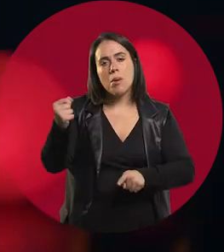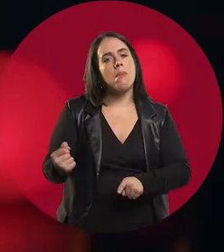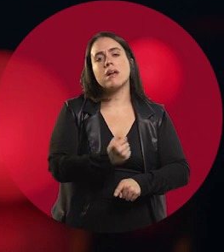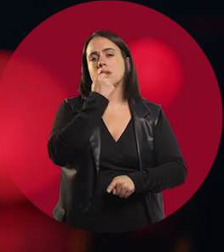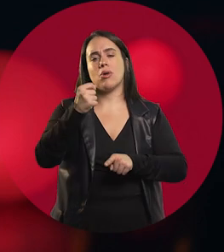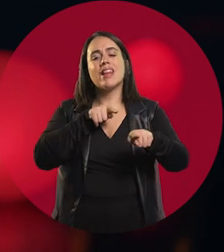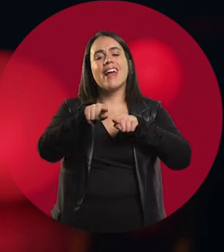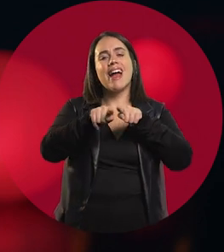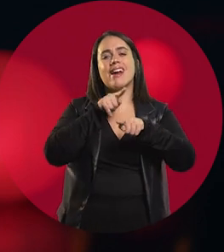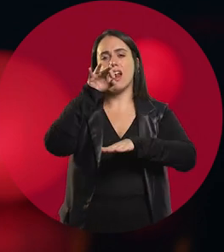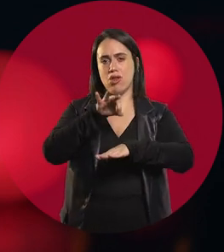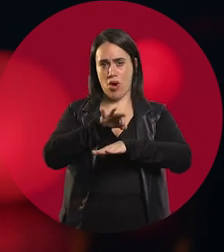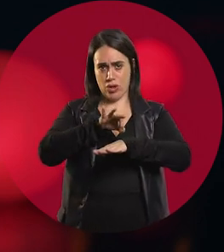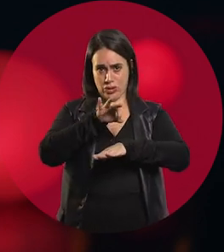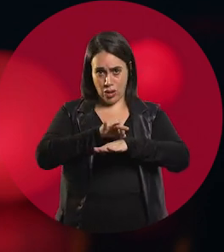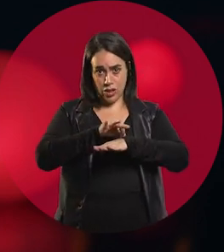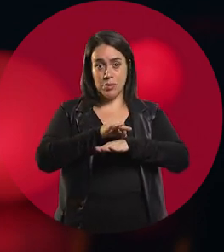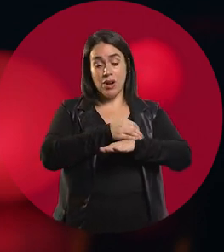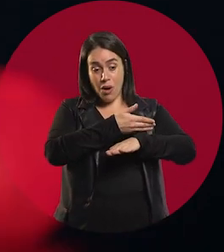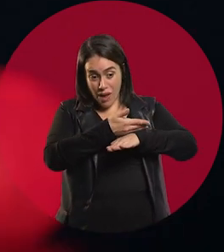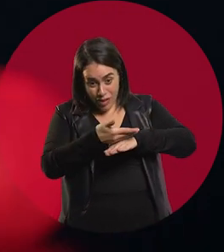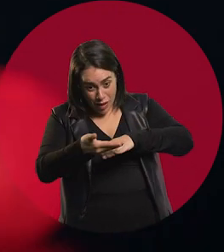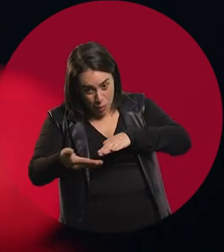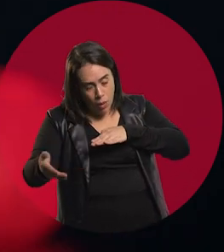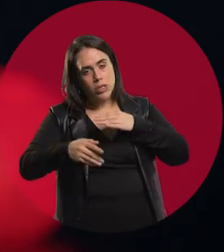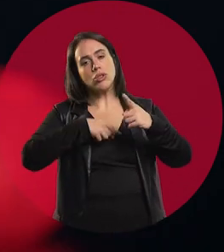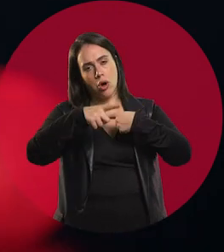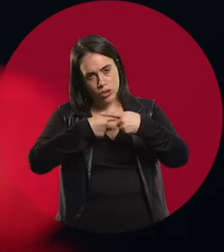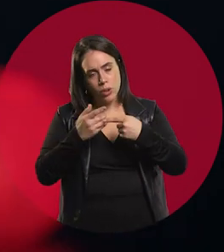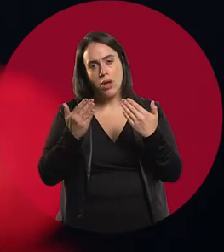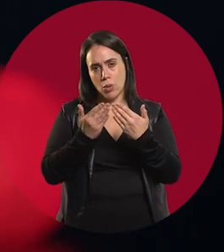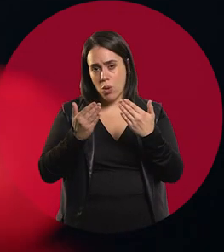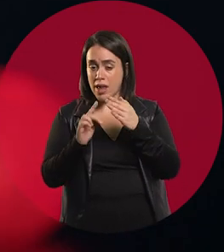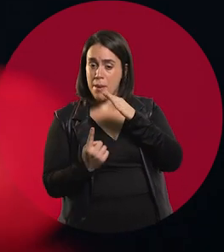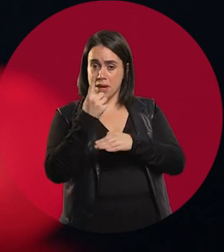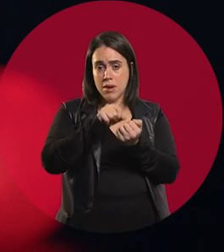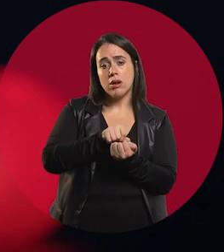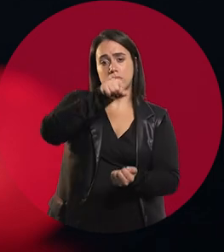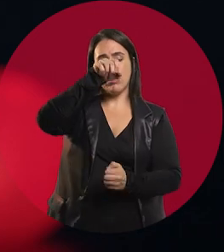I can tell you that from then on, I continued specializing. I graduated as a doctor